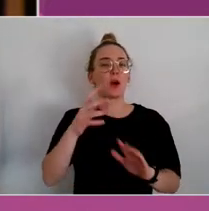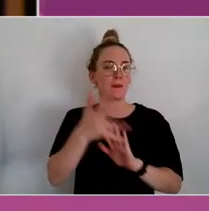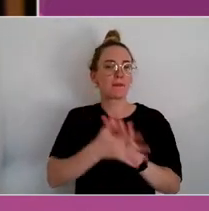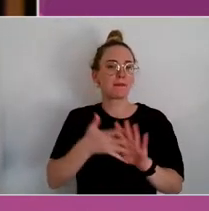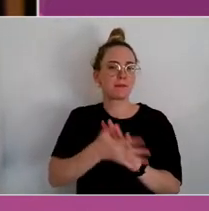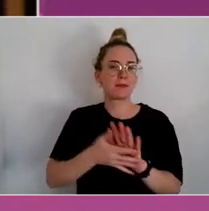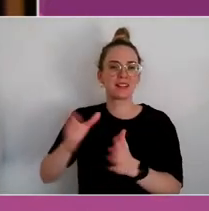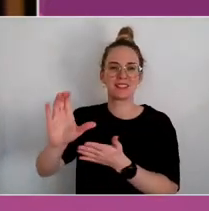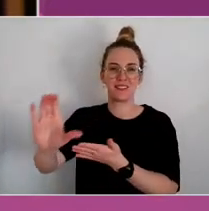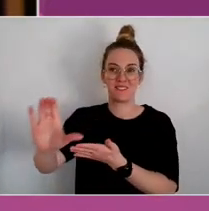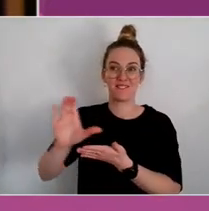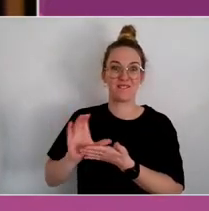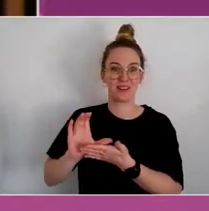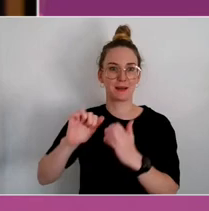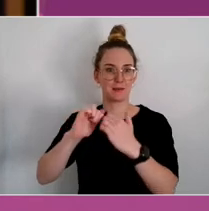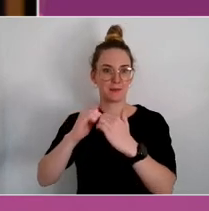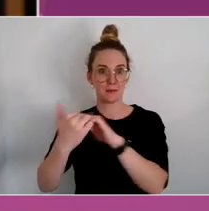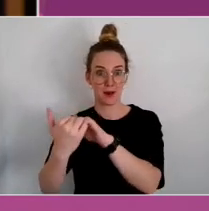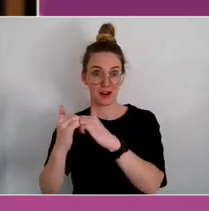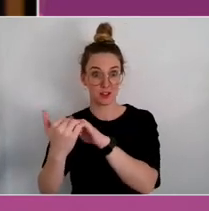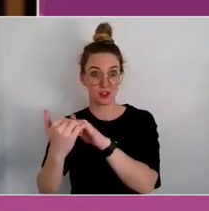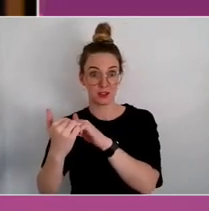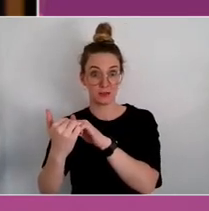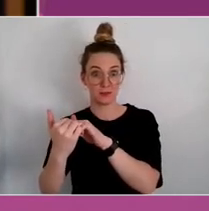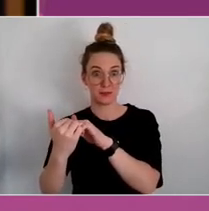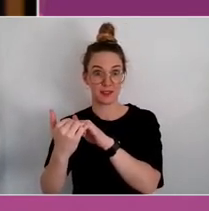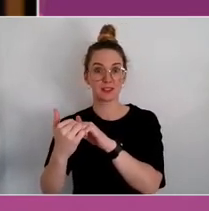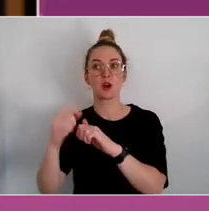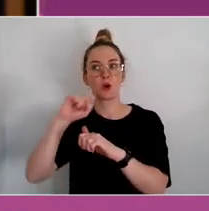the partnerships to bring that together. And we have a precedent for this.